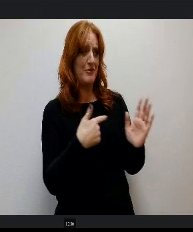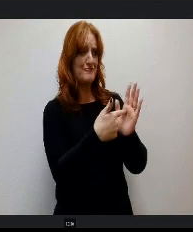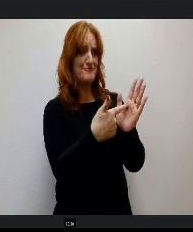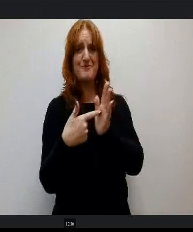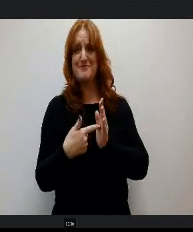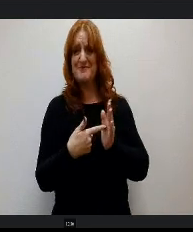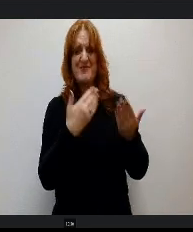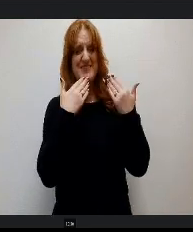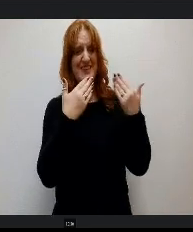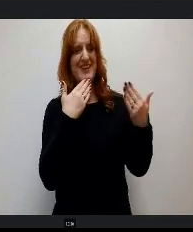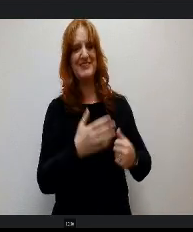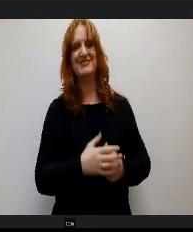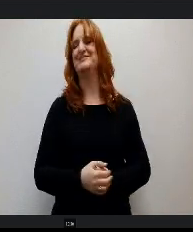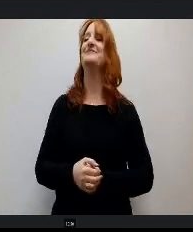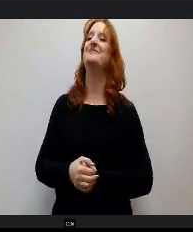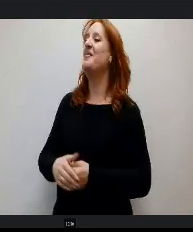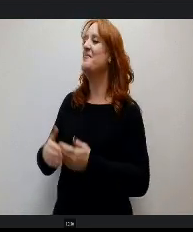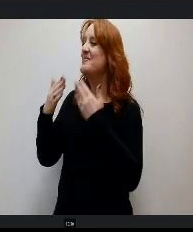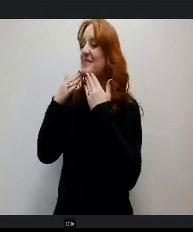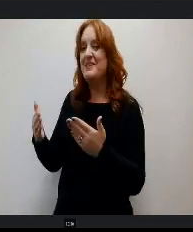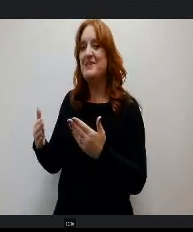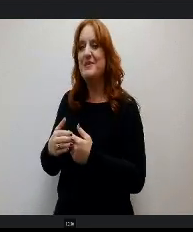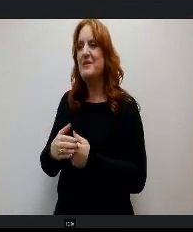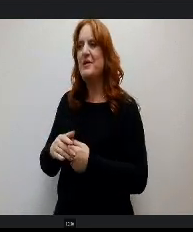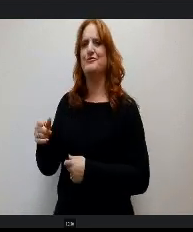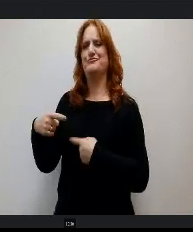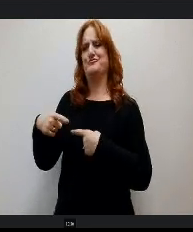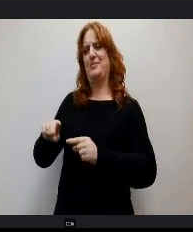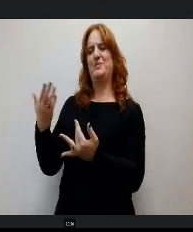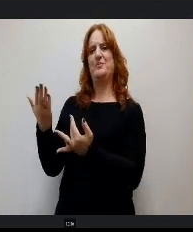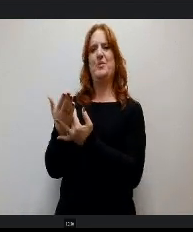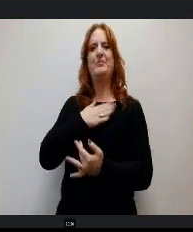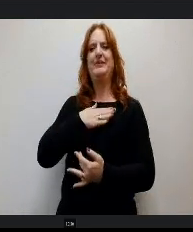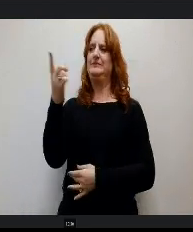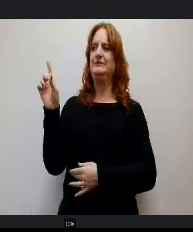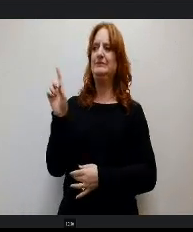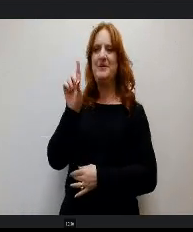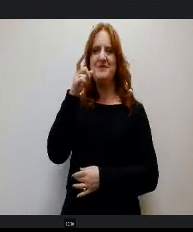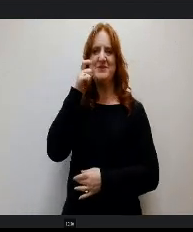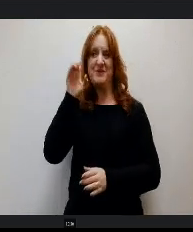Thank you, Emma. Steven, when we're during our break, I'd love for you to come me up because we want to get a picture with you to honor you. Thank you.